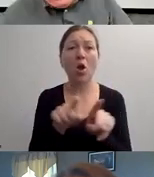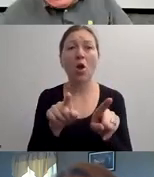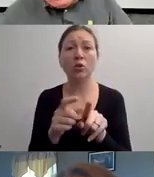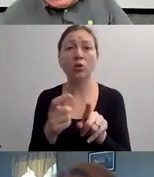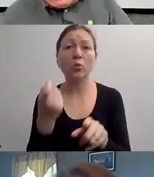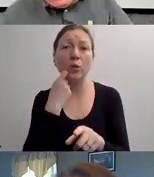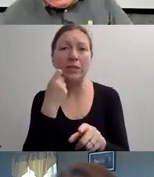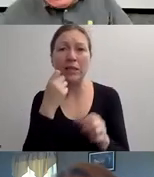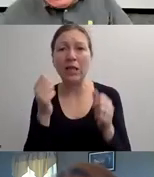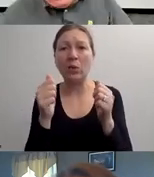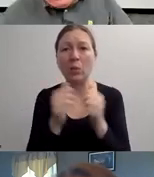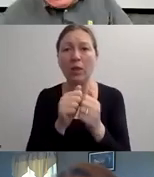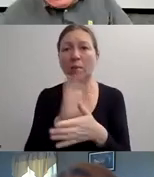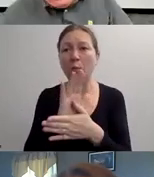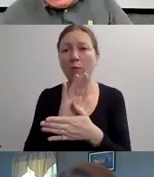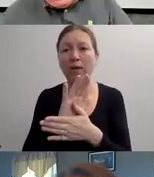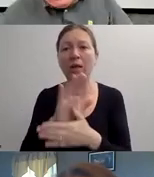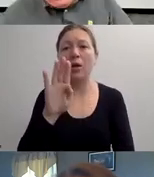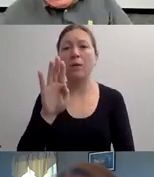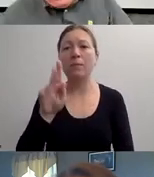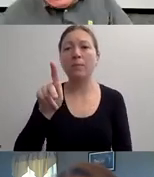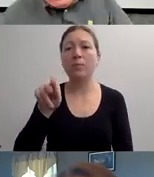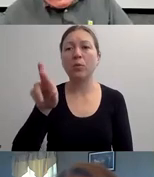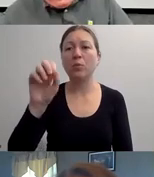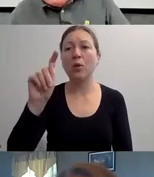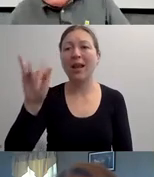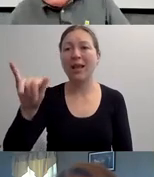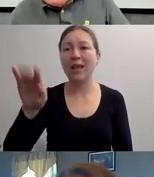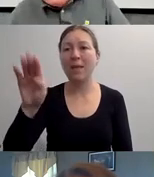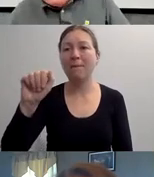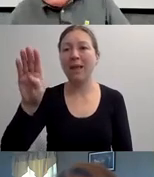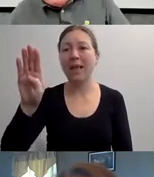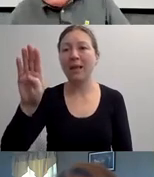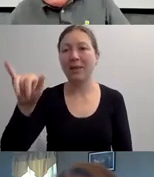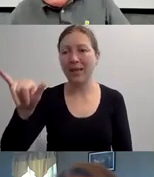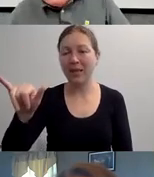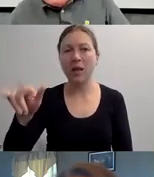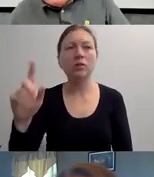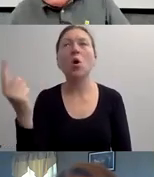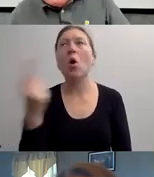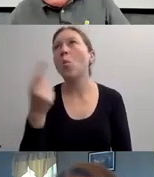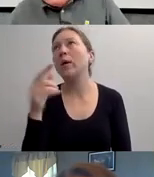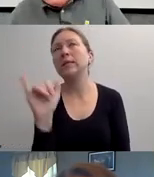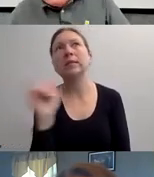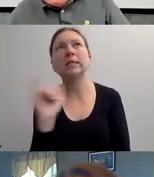AND THEY WERE ALWAYS -- HAD COUNTER PRODUCTIVE FEELINGS AND EXHIBITING COUNTER PRODUCTIVE